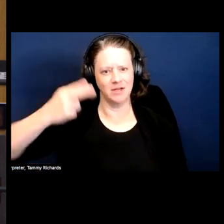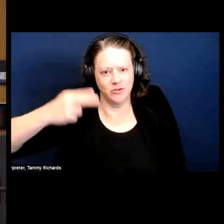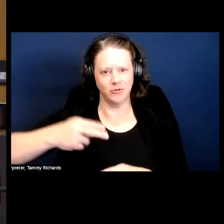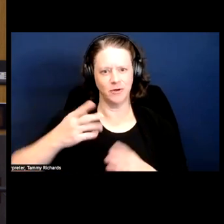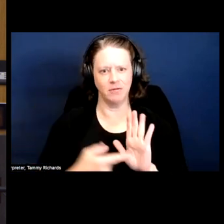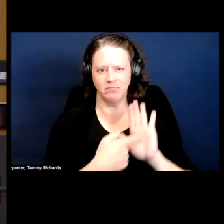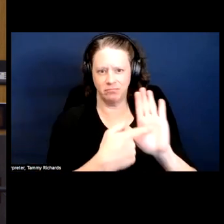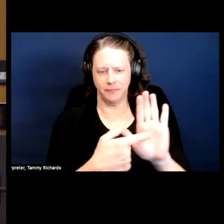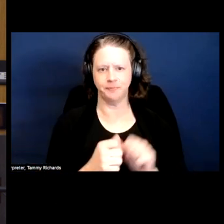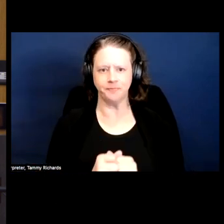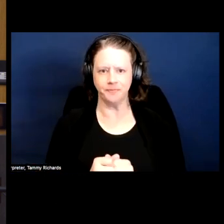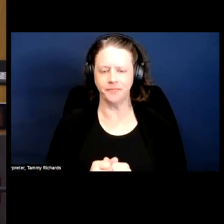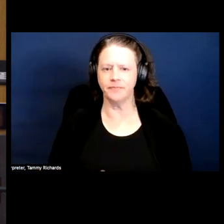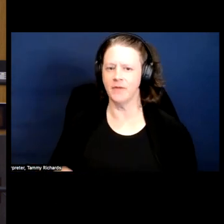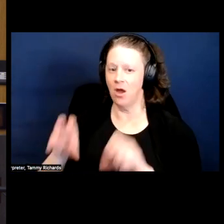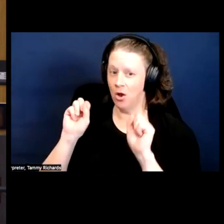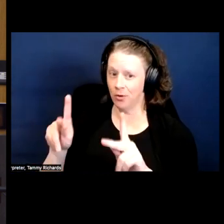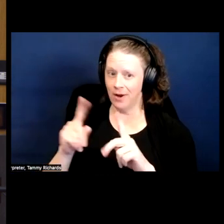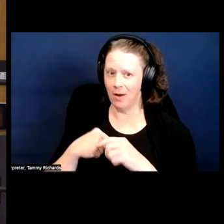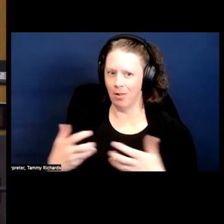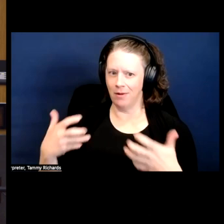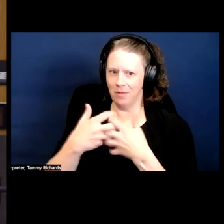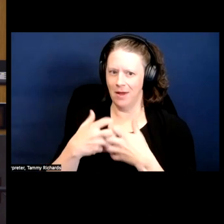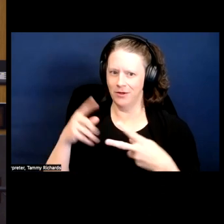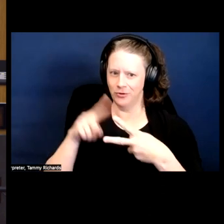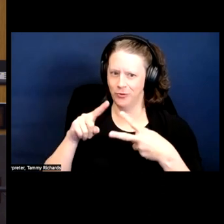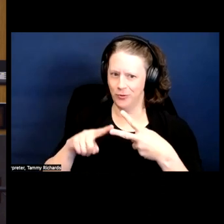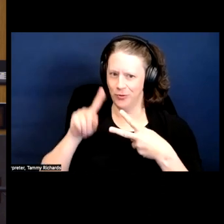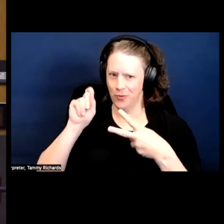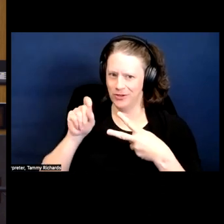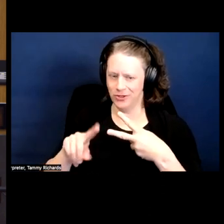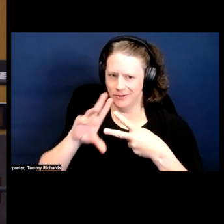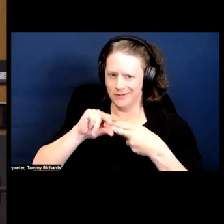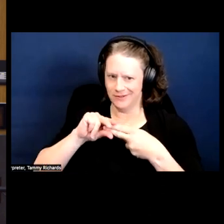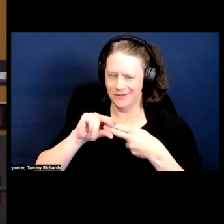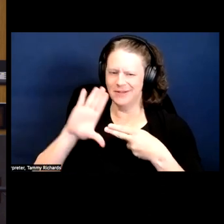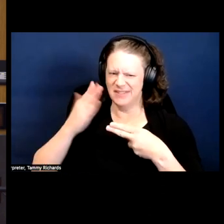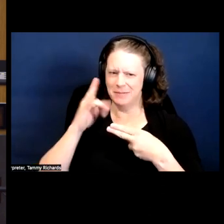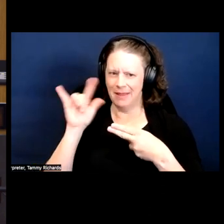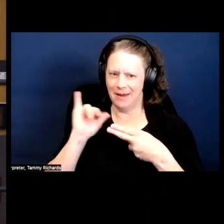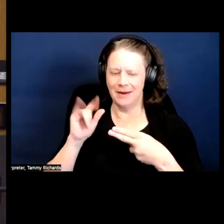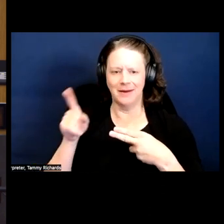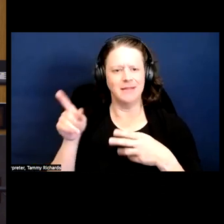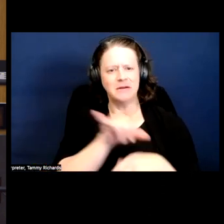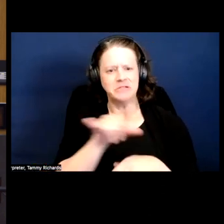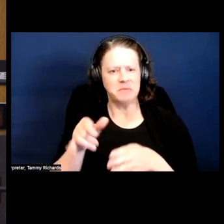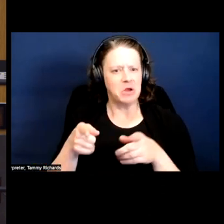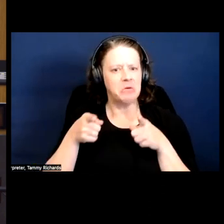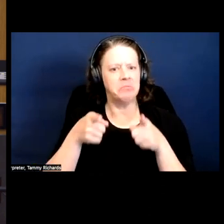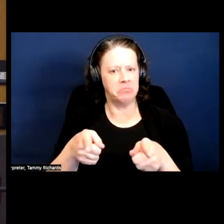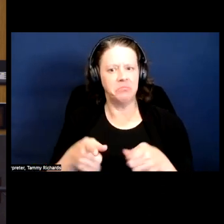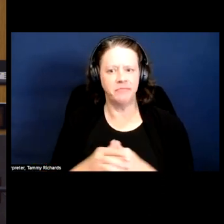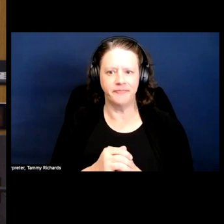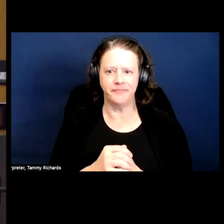I'm going to combine two questions now, because they seem to me to move in a similar direction.